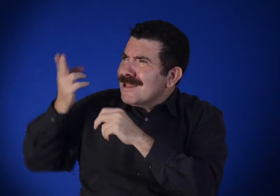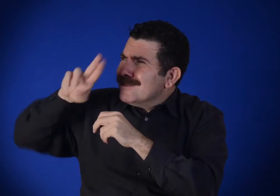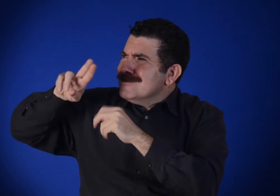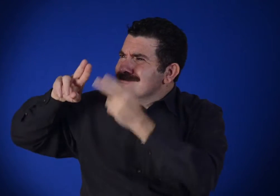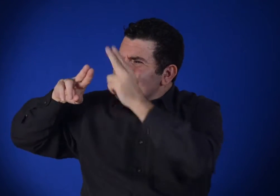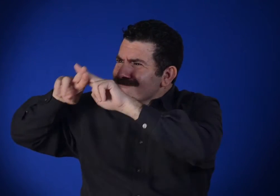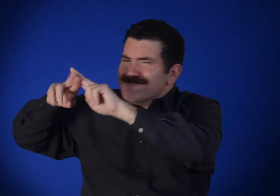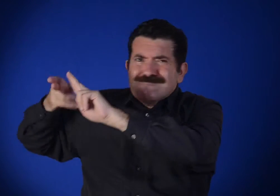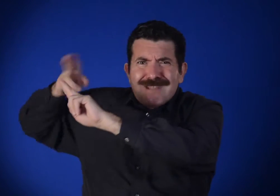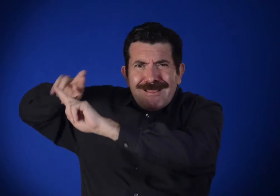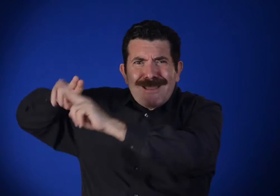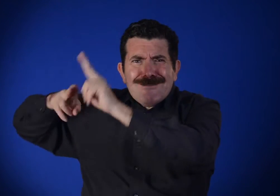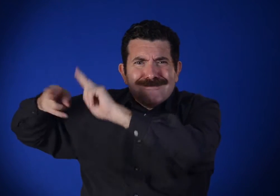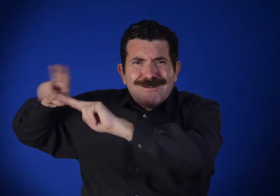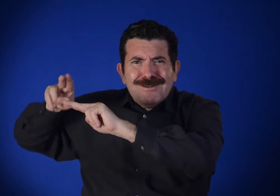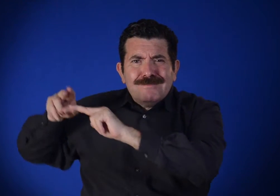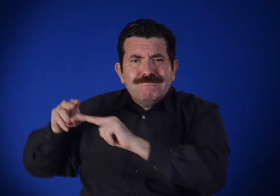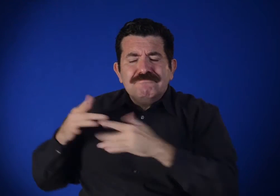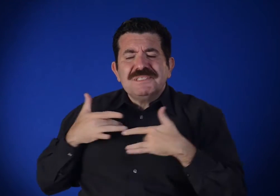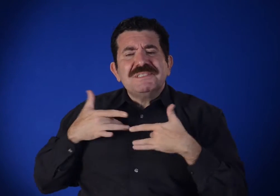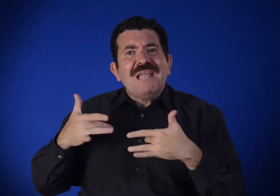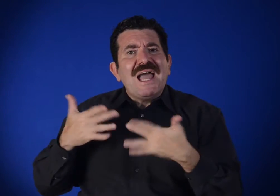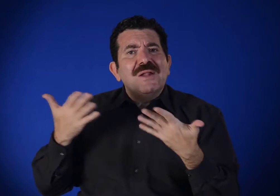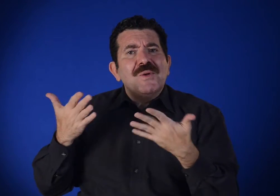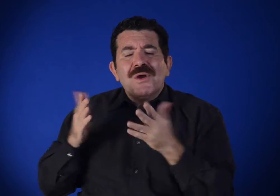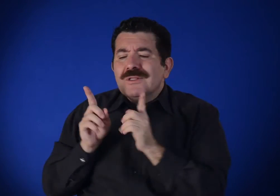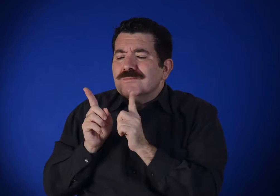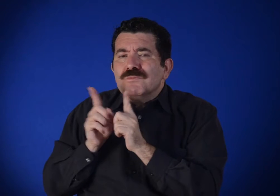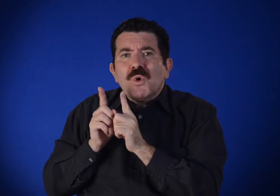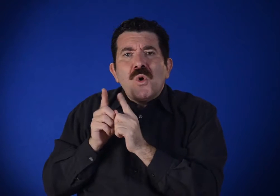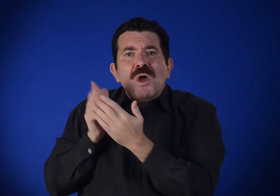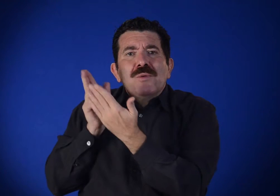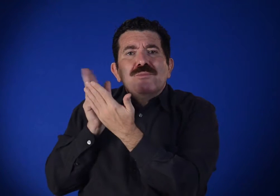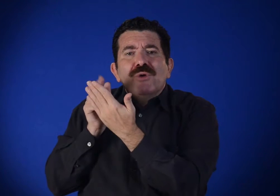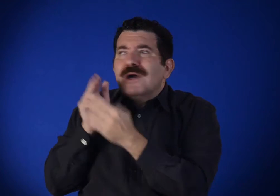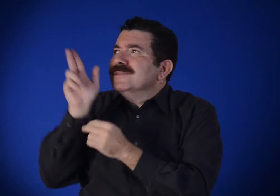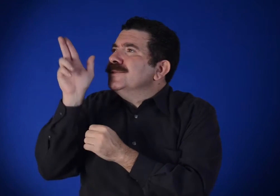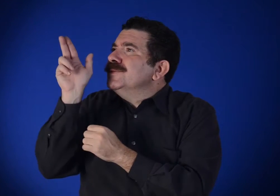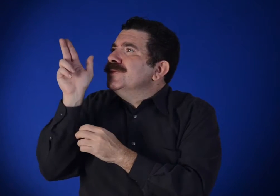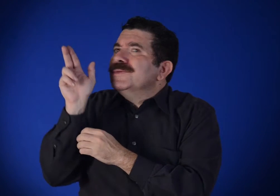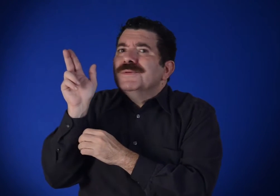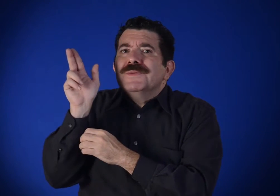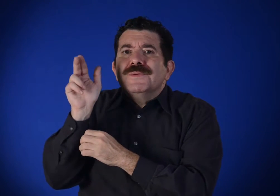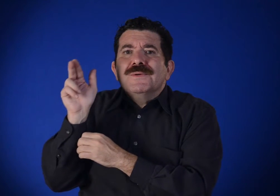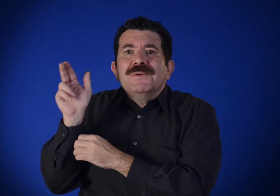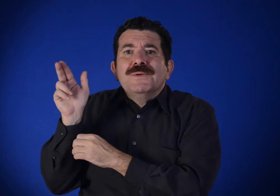To achieve this effect, he painted with a small brush.